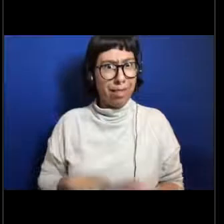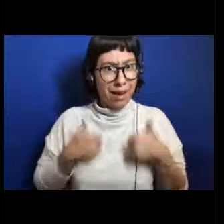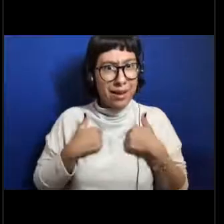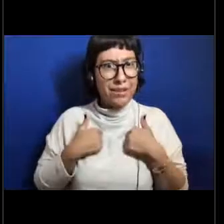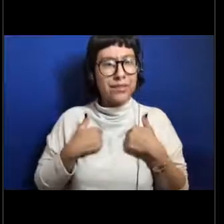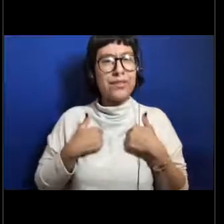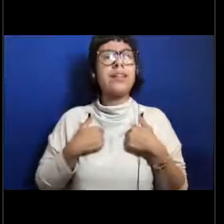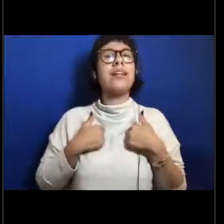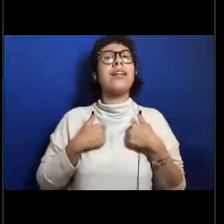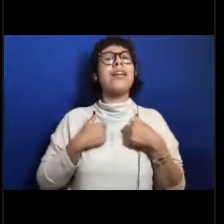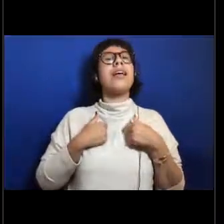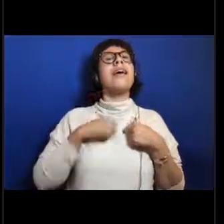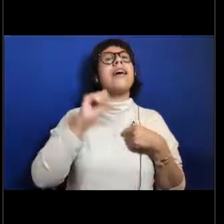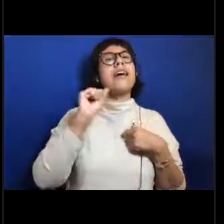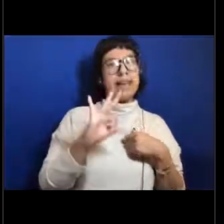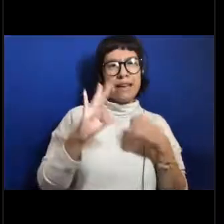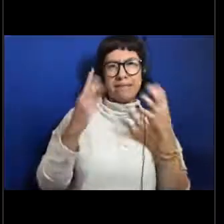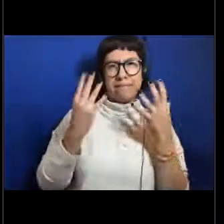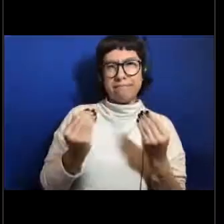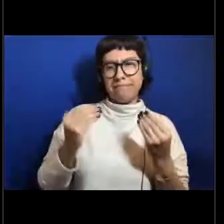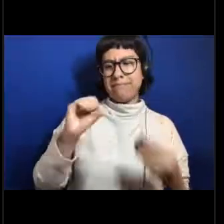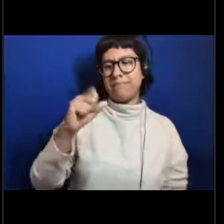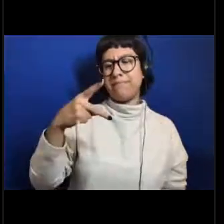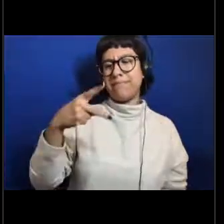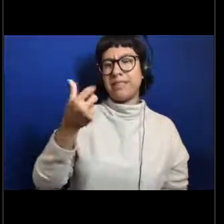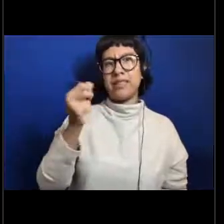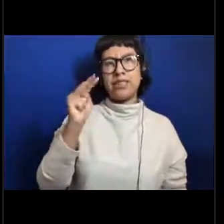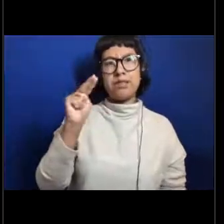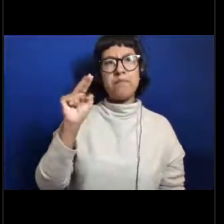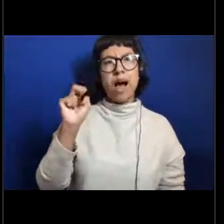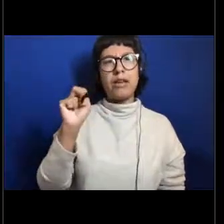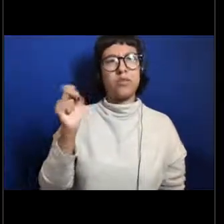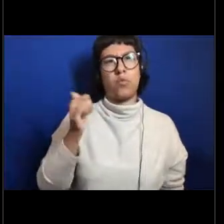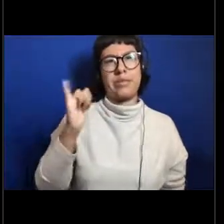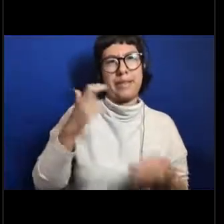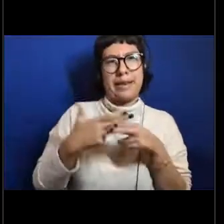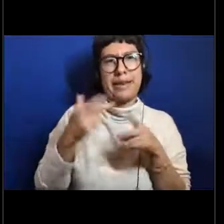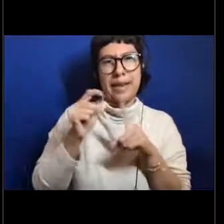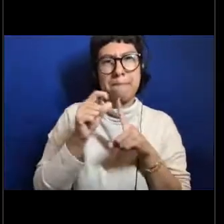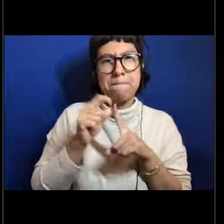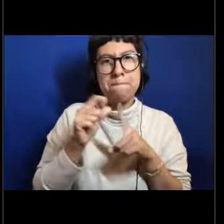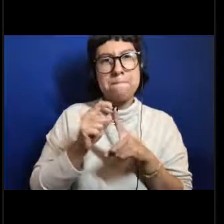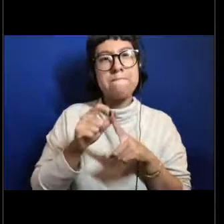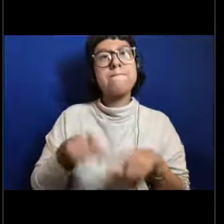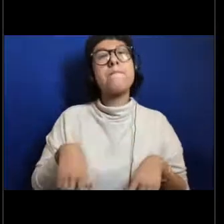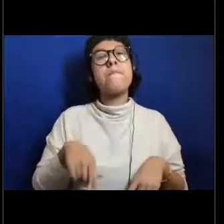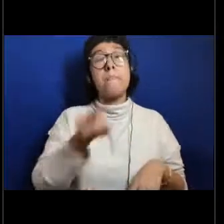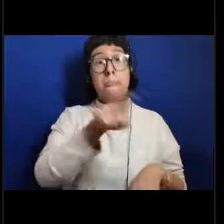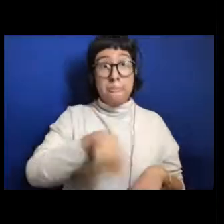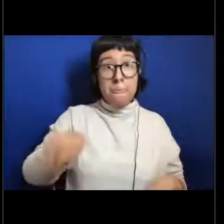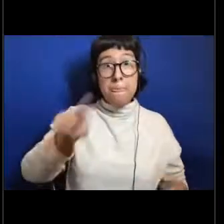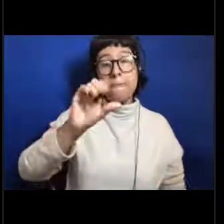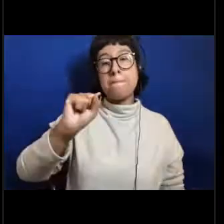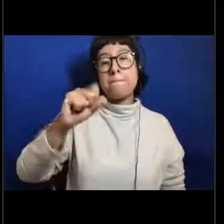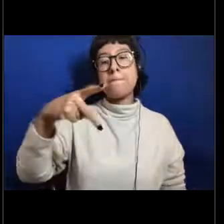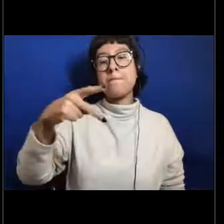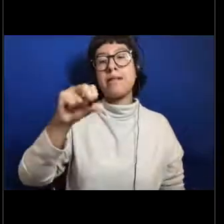if they're sponges, do you know what kind, like what the name of that sponge is? So the majority of these sponges are glass sponges.